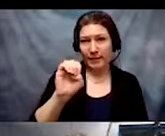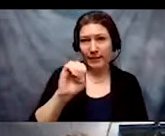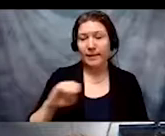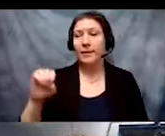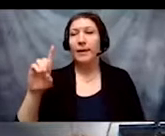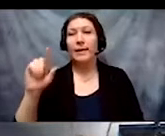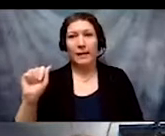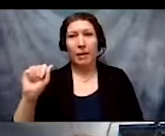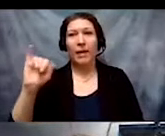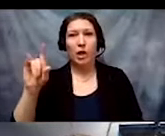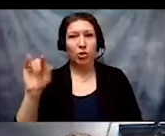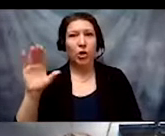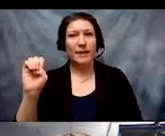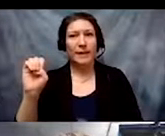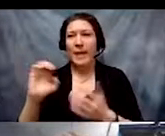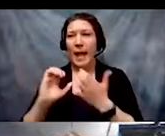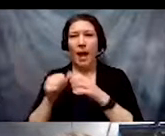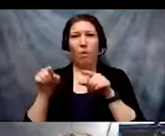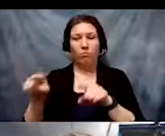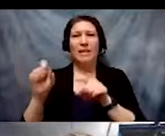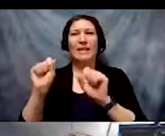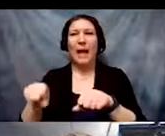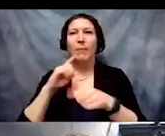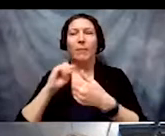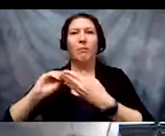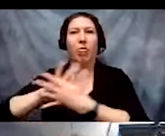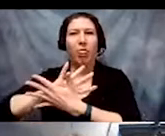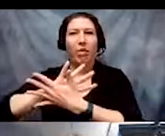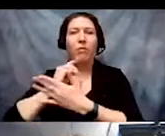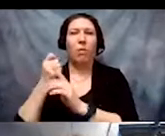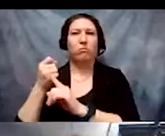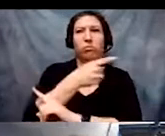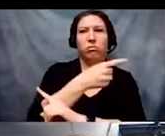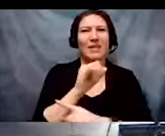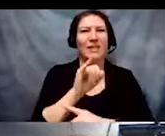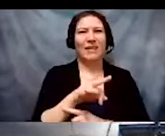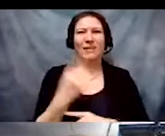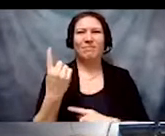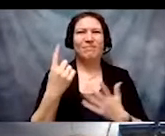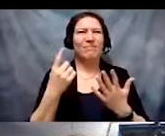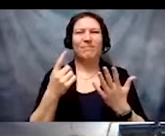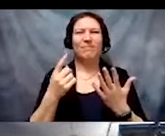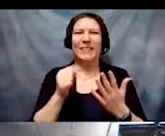derailed or diluted with unhelpful detours away from